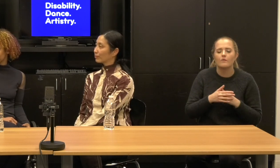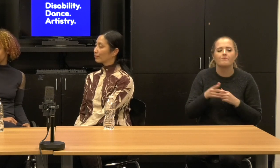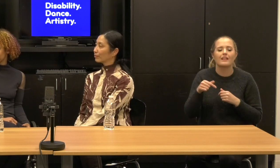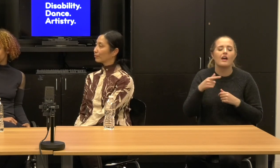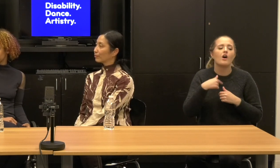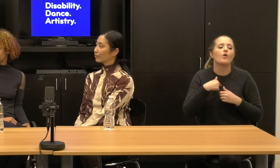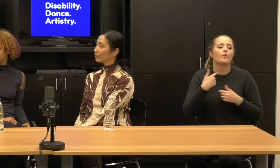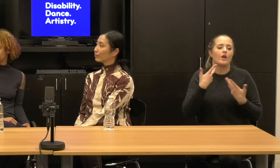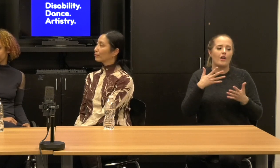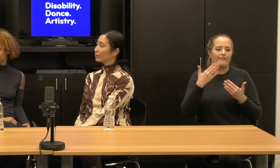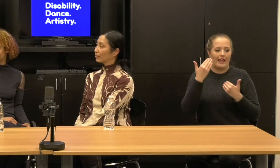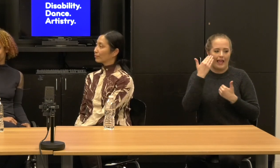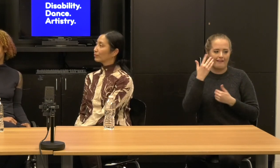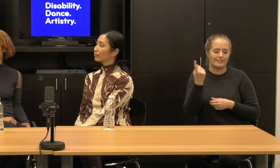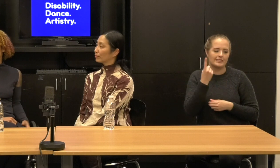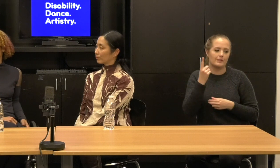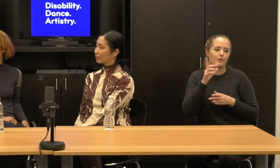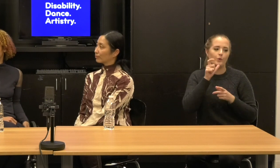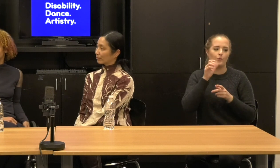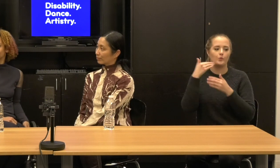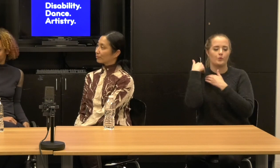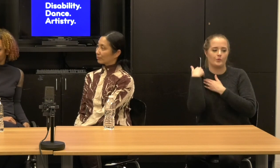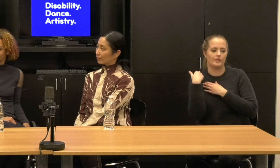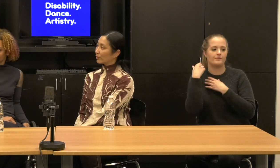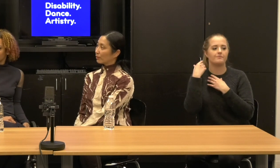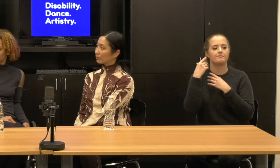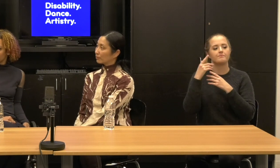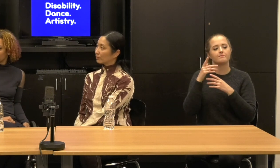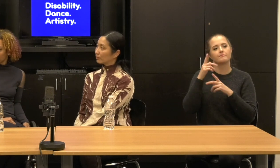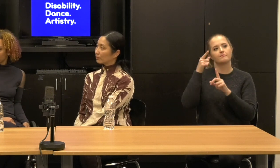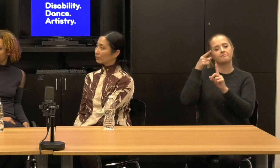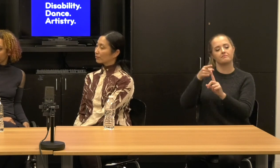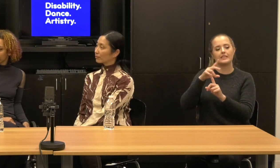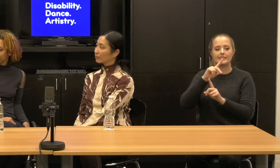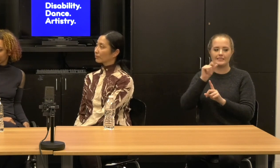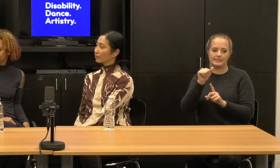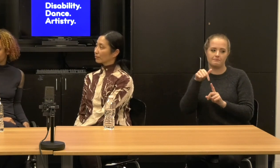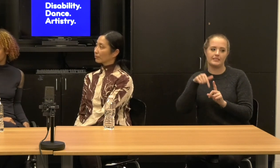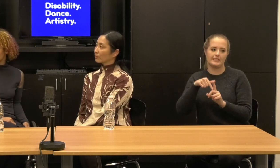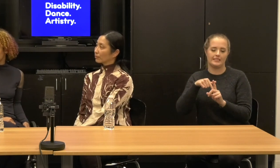on our program this season or like there's this kind of like the, the way that ableism